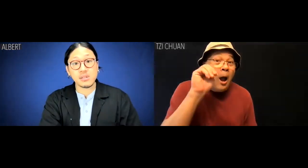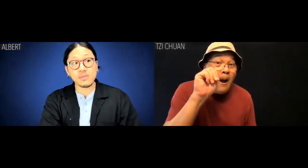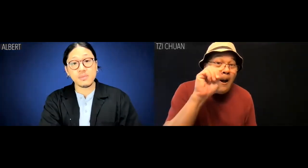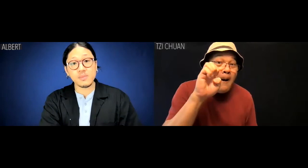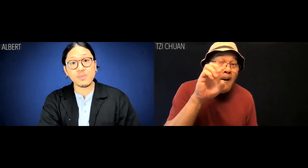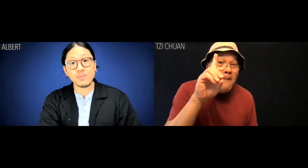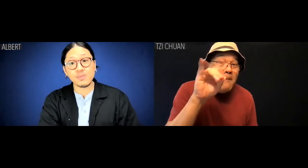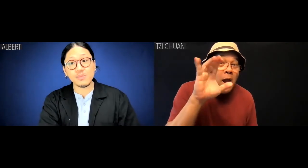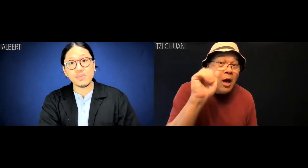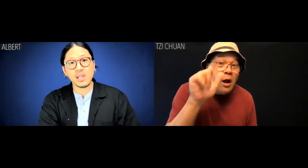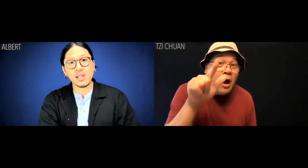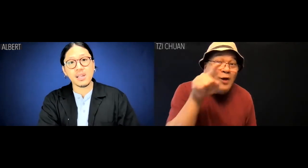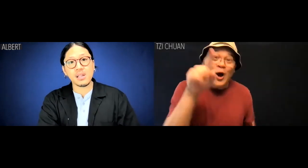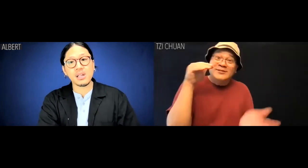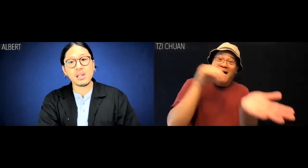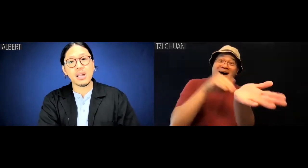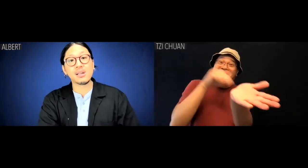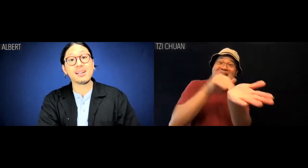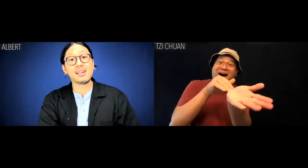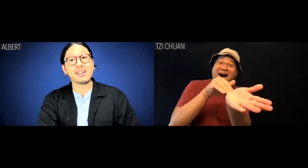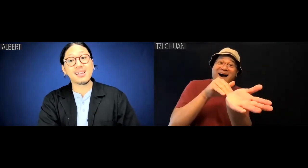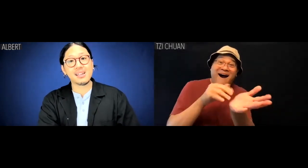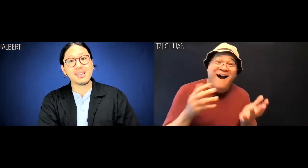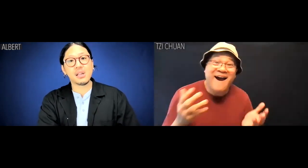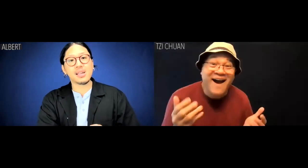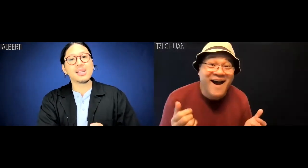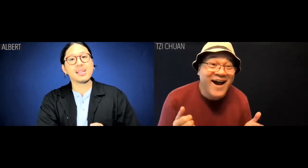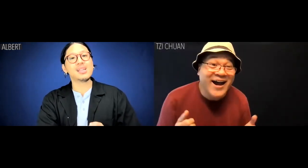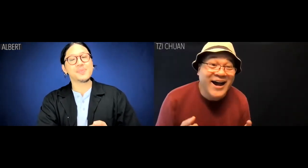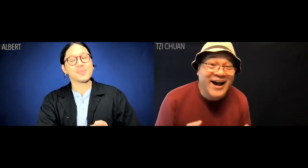Tzi Chuan: Medical. You're a doctor?